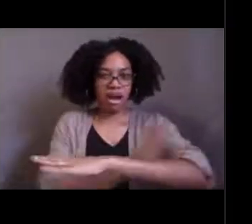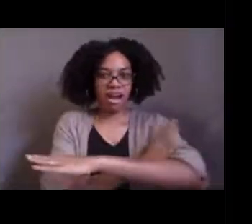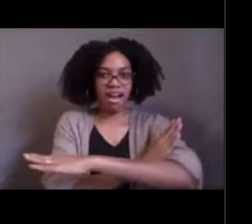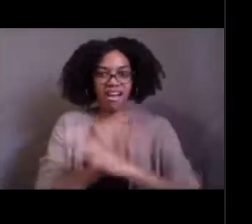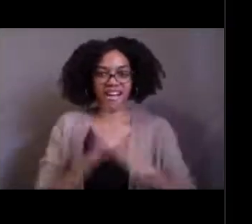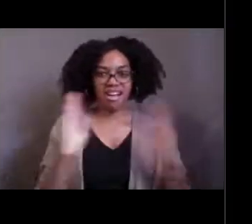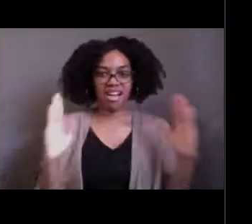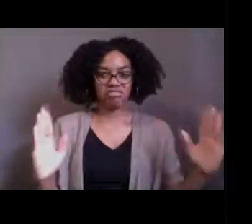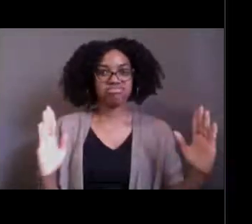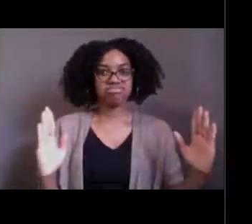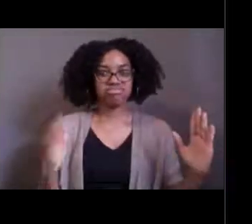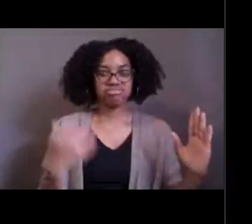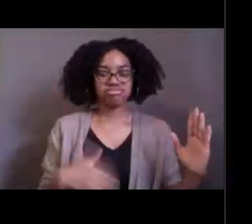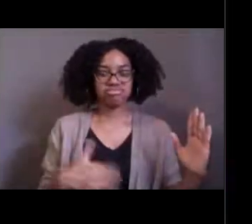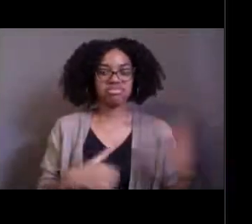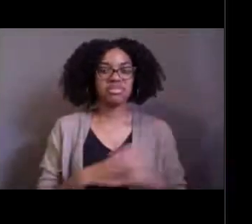actually I'm not quite sure what that says.